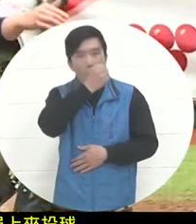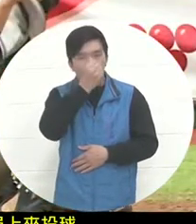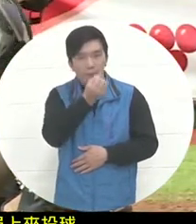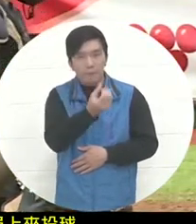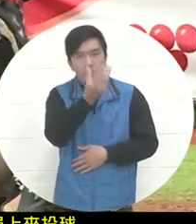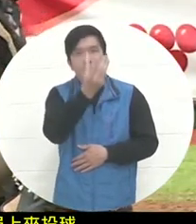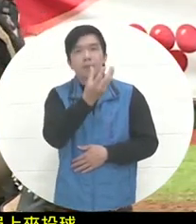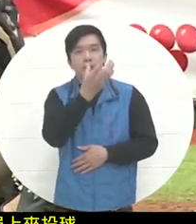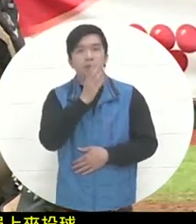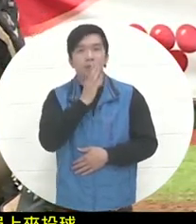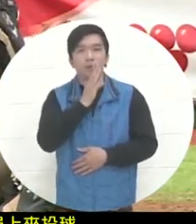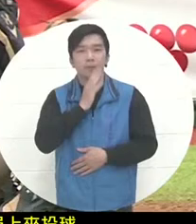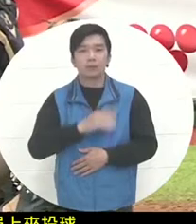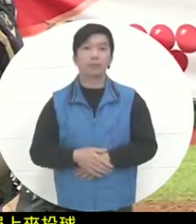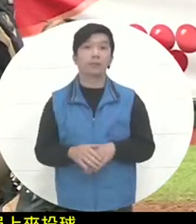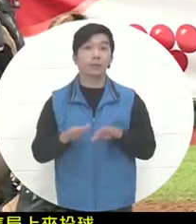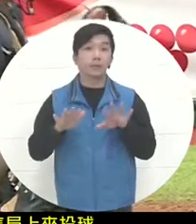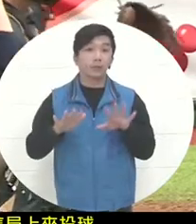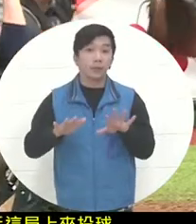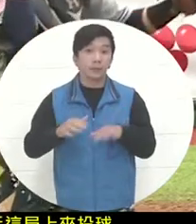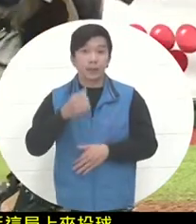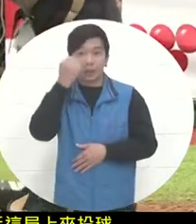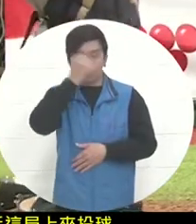At this time, there were three consecutive bad balls.